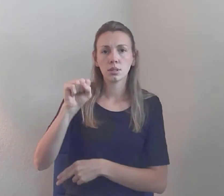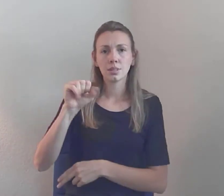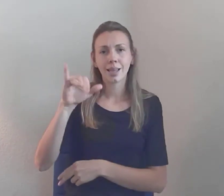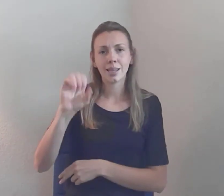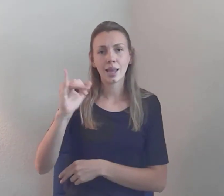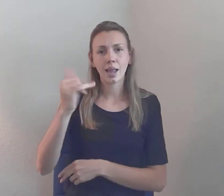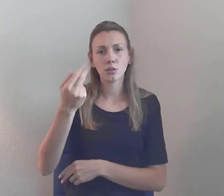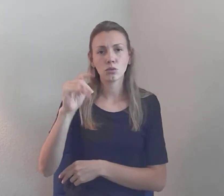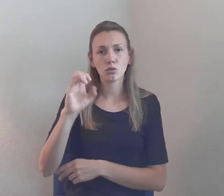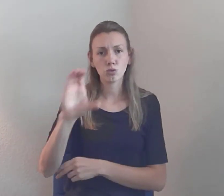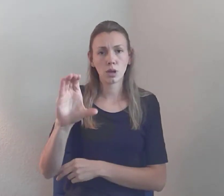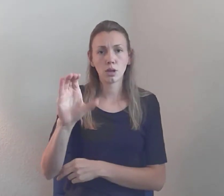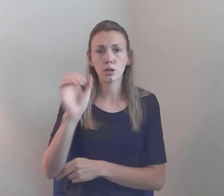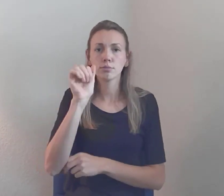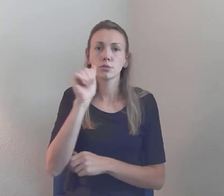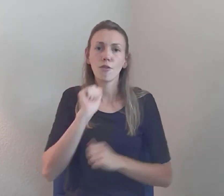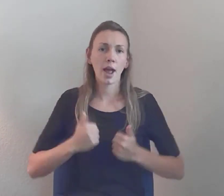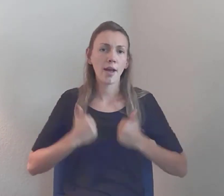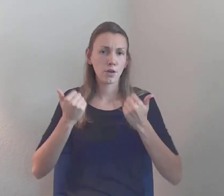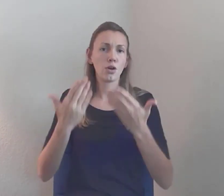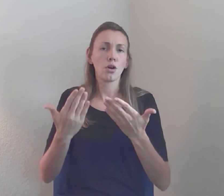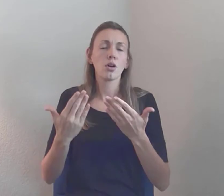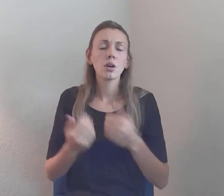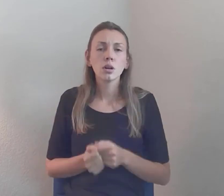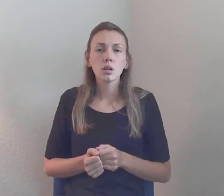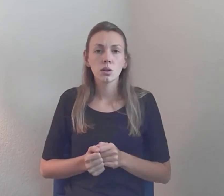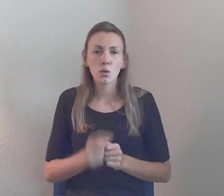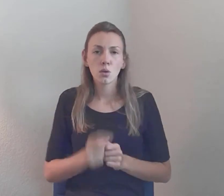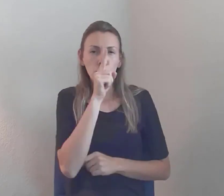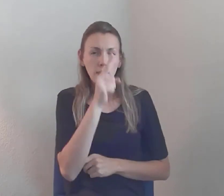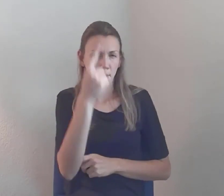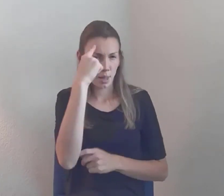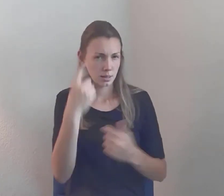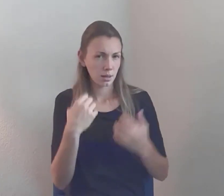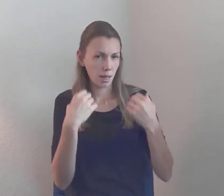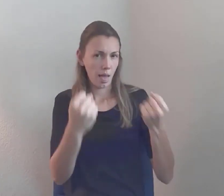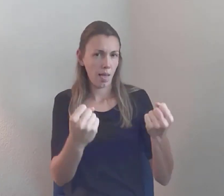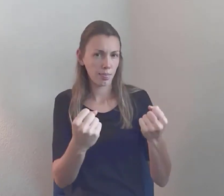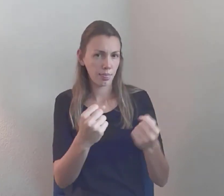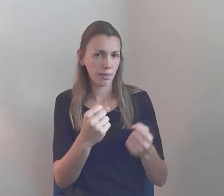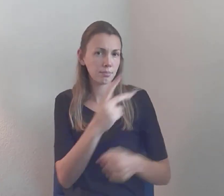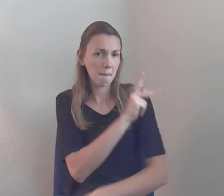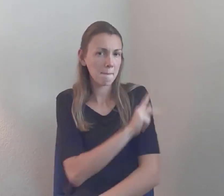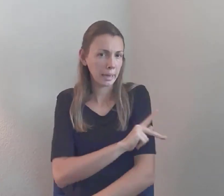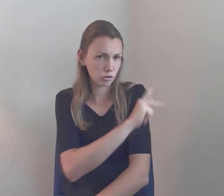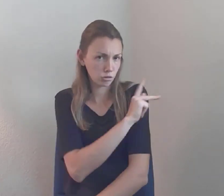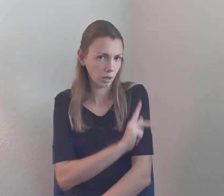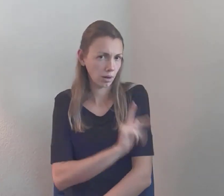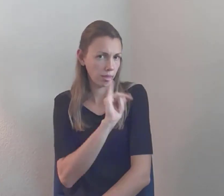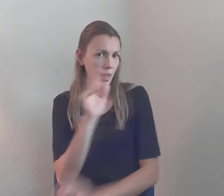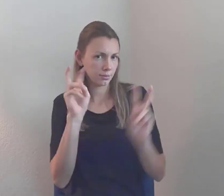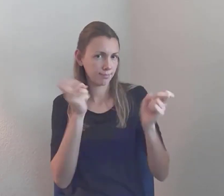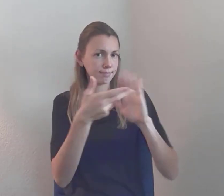Melissa >> It varies... It varies, mental health condition is the term now... Julie >> OK... That's... And then worked